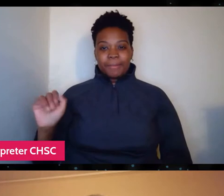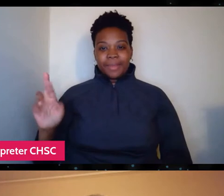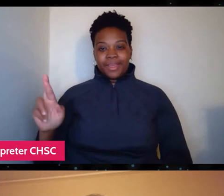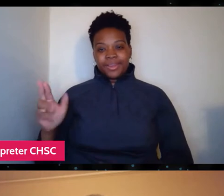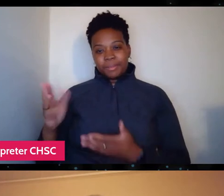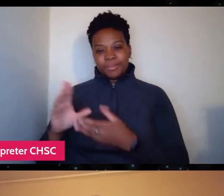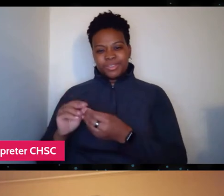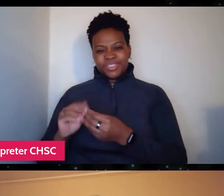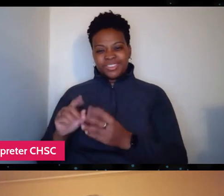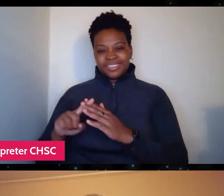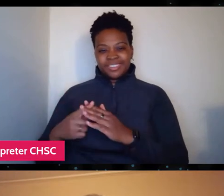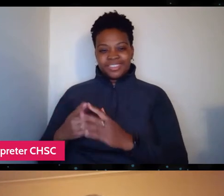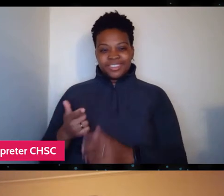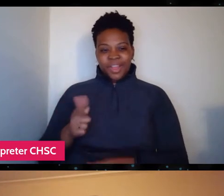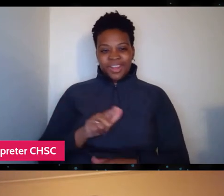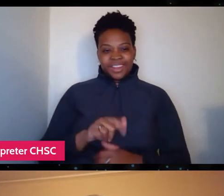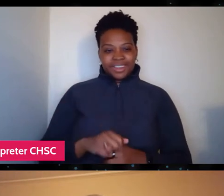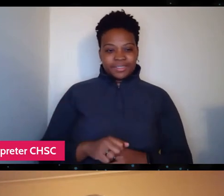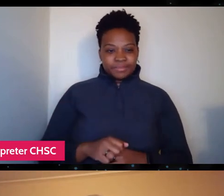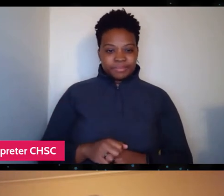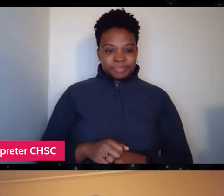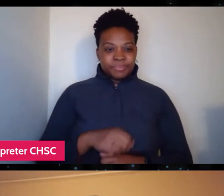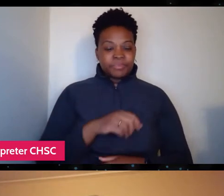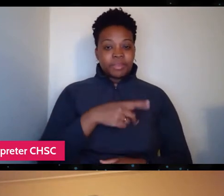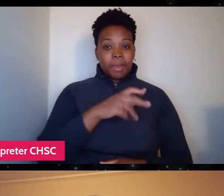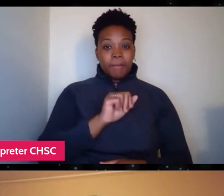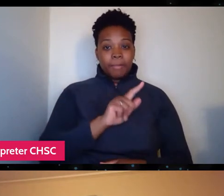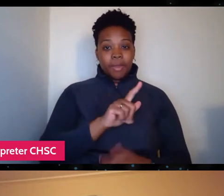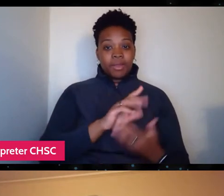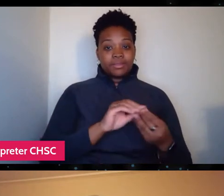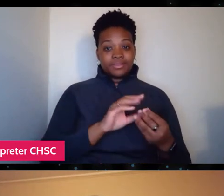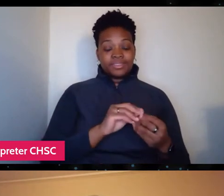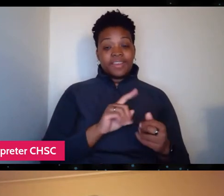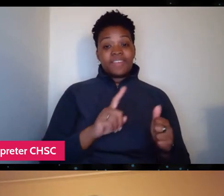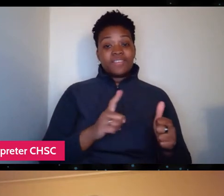Well firstly, thank you for having us at the festival.